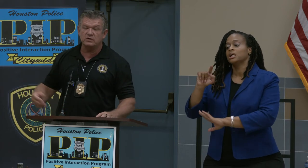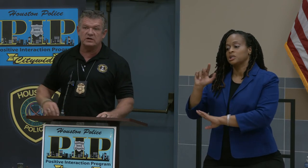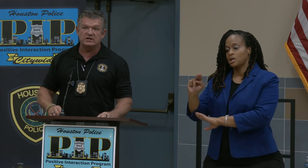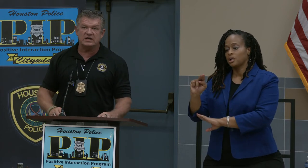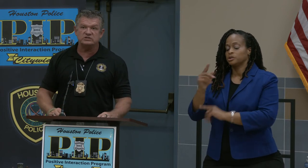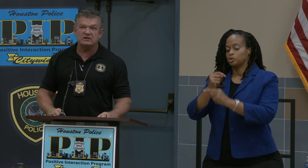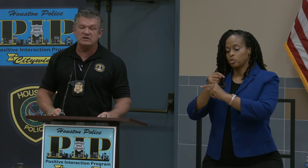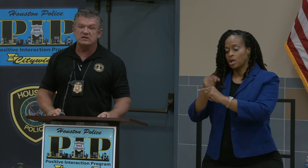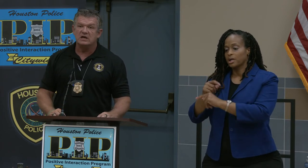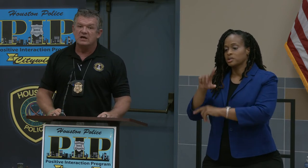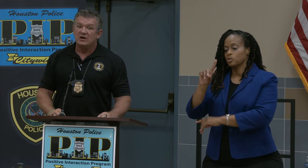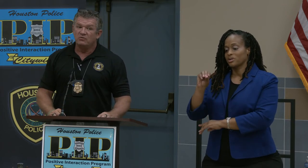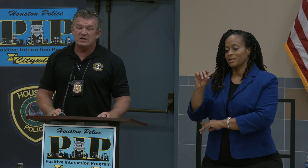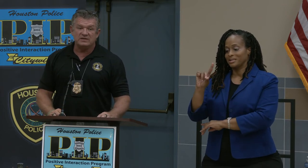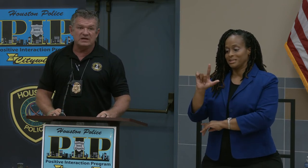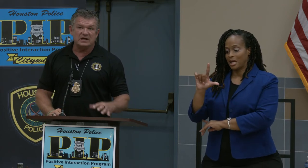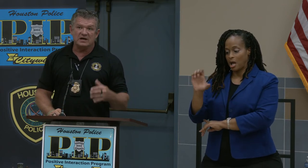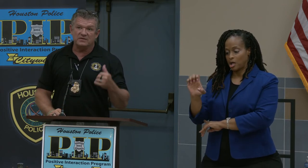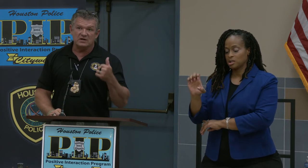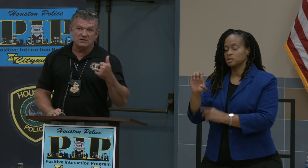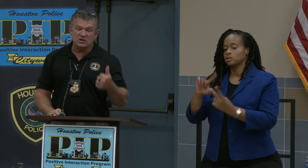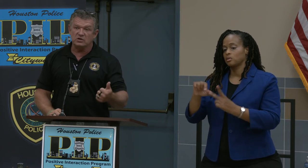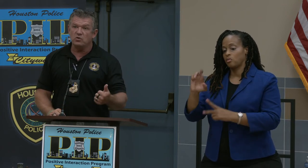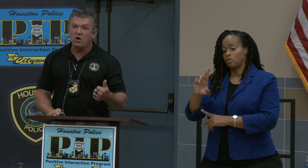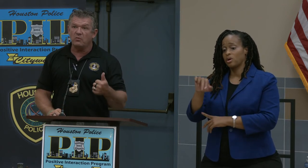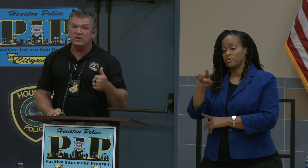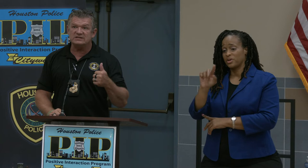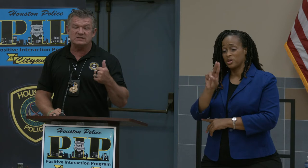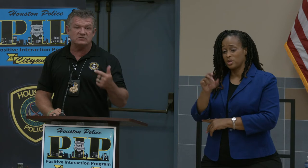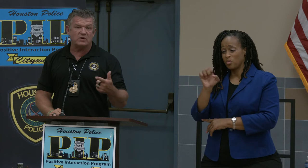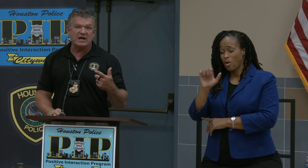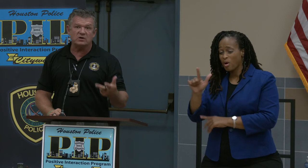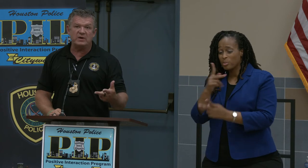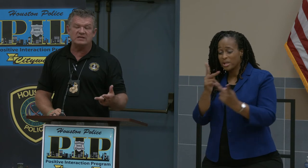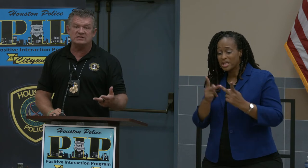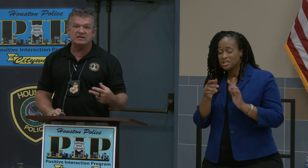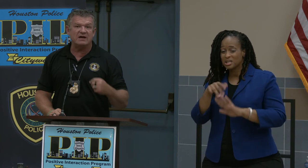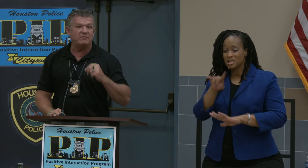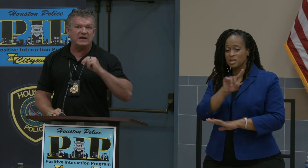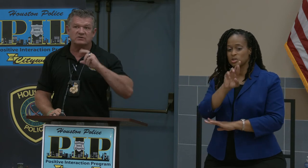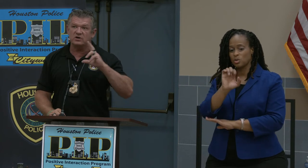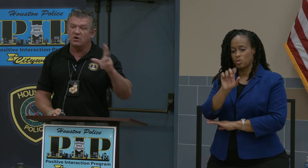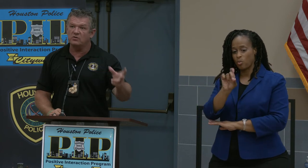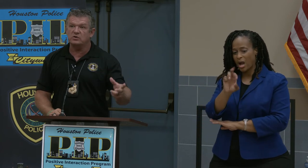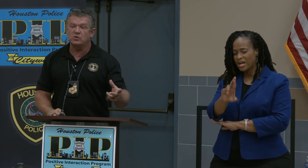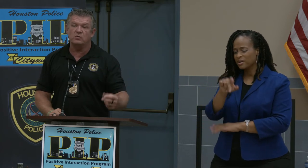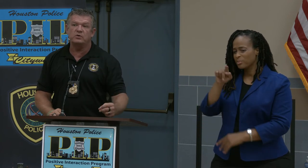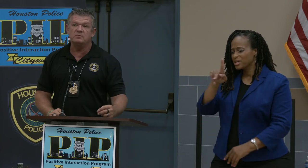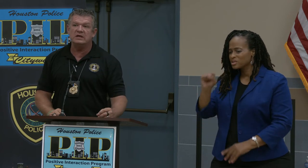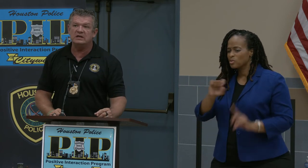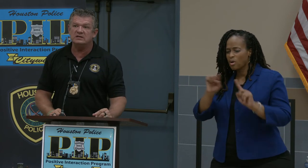and Dodge, Chevys with the U-Haul places, and I've been out to all their corporate meetings.